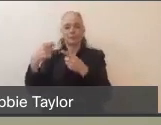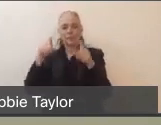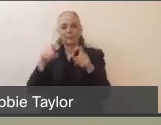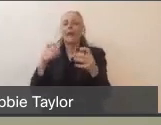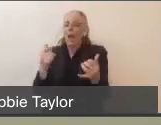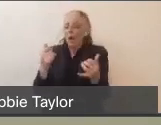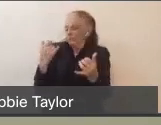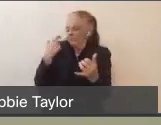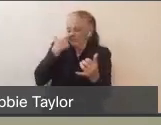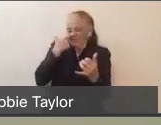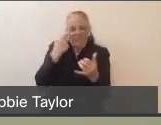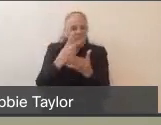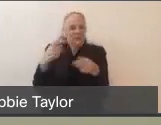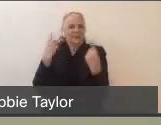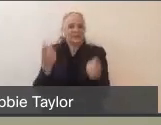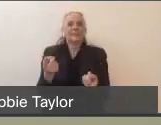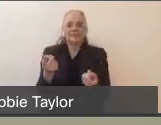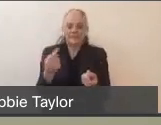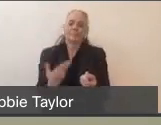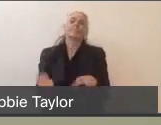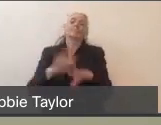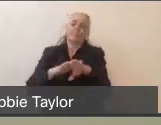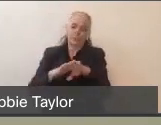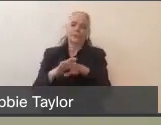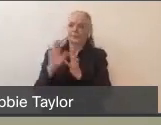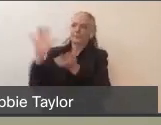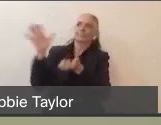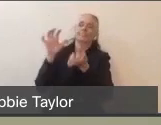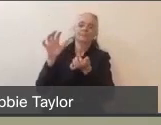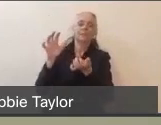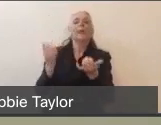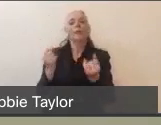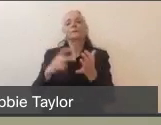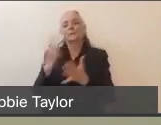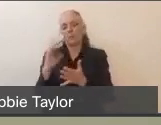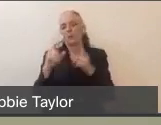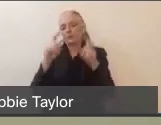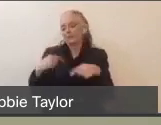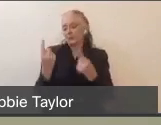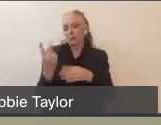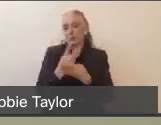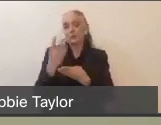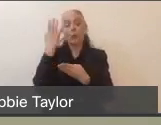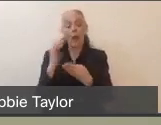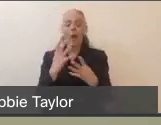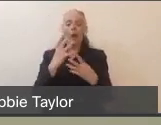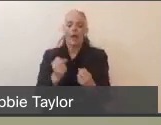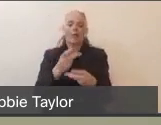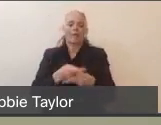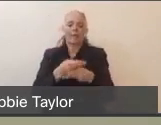to almost double our testing in the past two weeks. And that's because we have had our health care systems, Kaiser, Sutter and Marin Health,